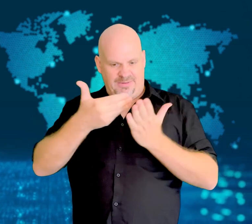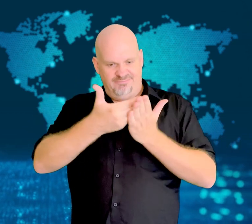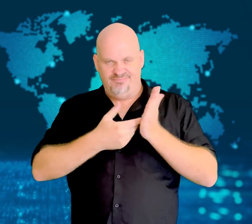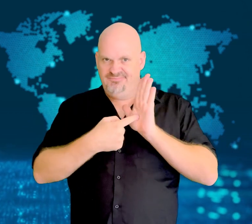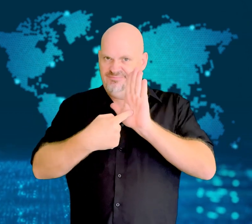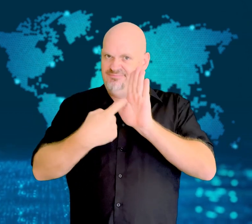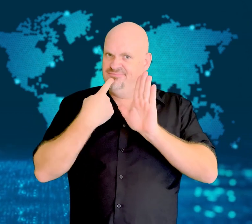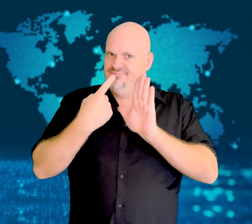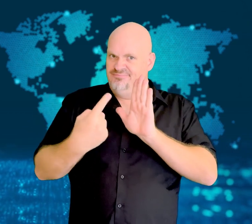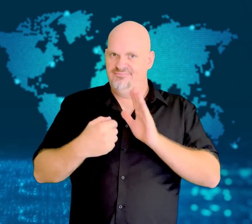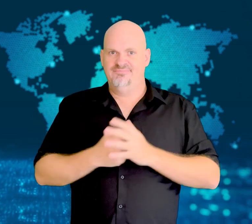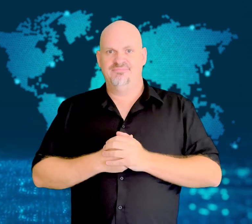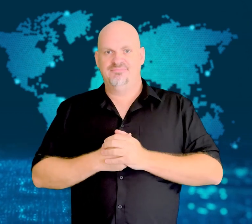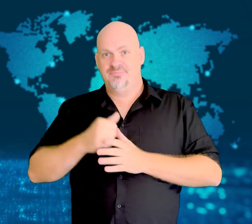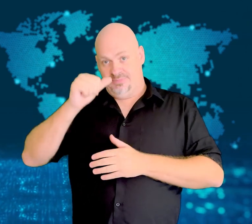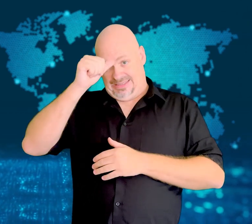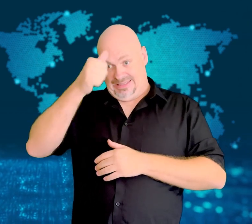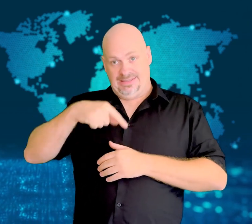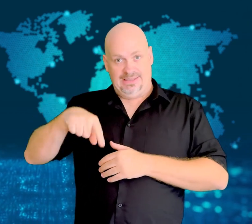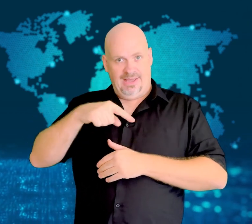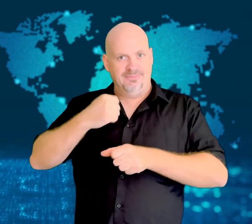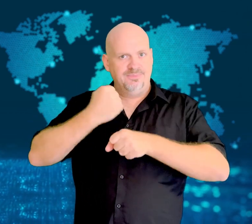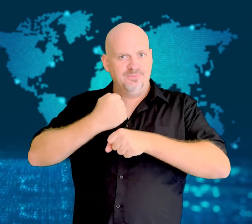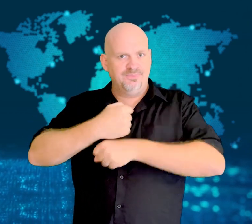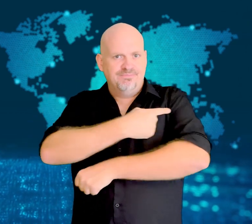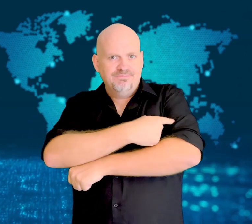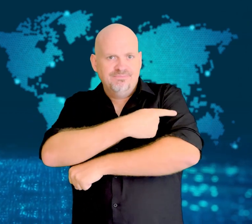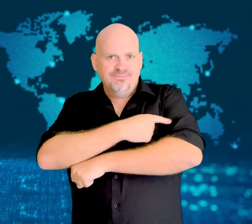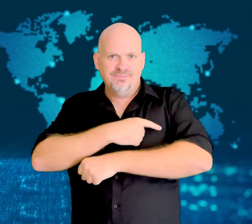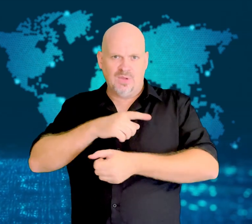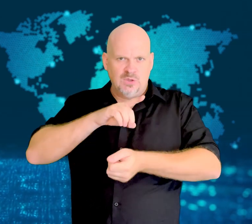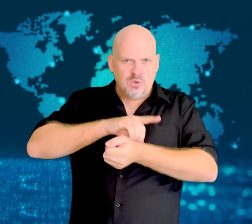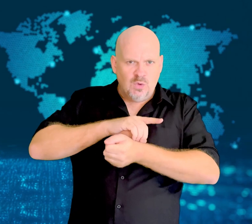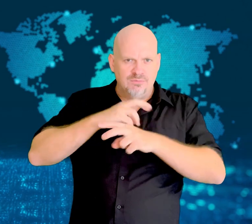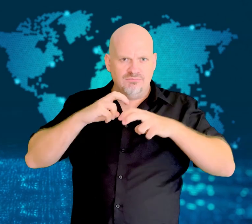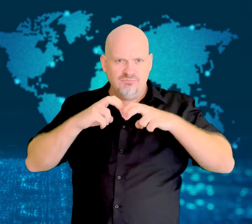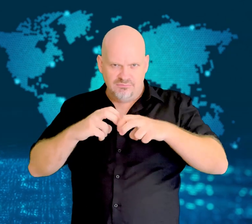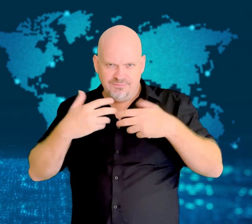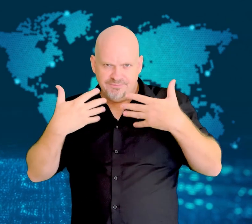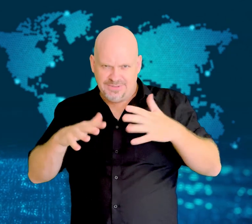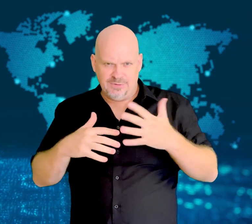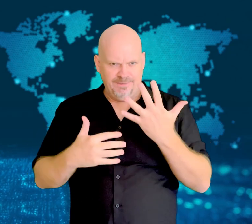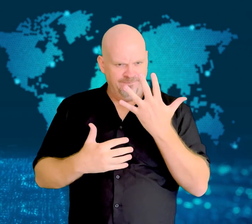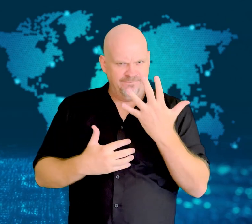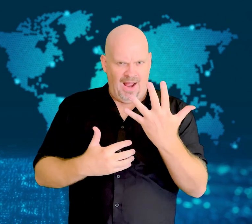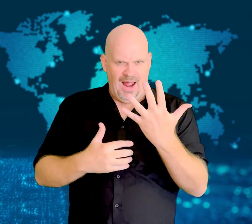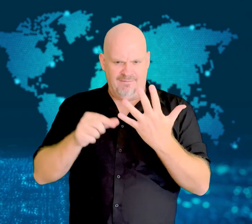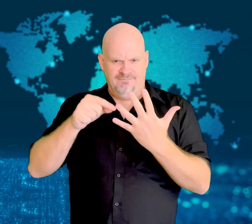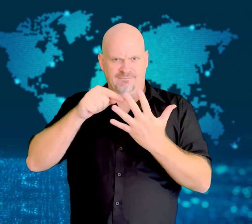Doctors in India have run tests to find out which antibiotic would be